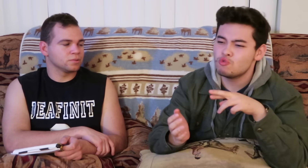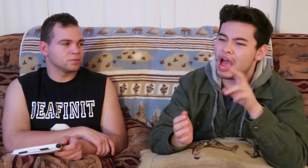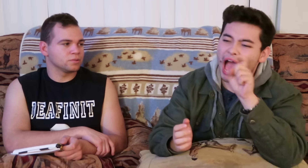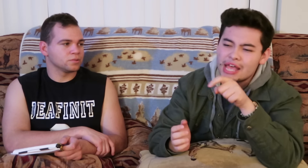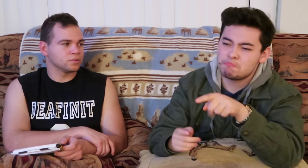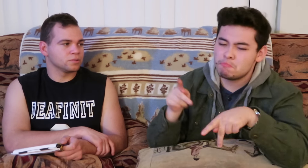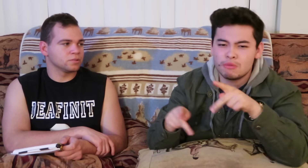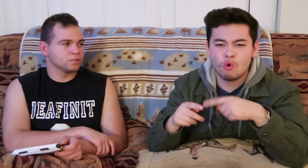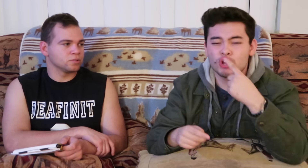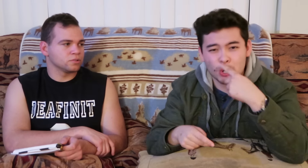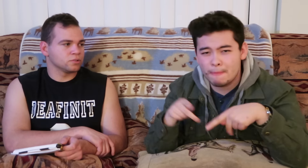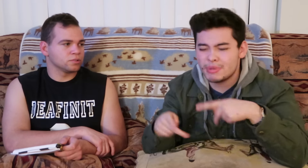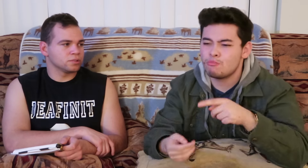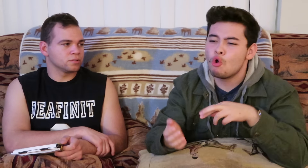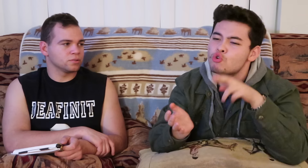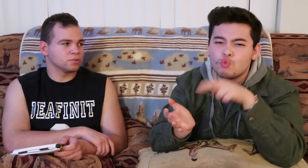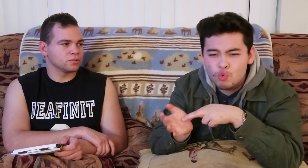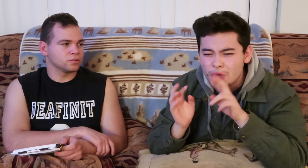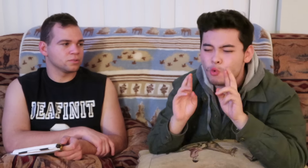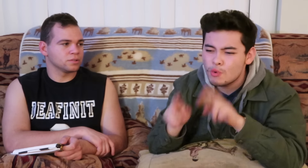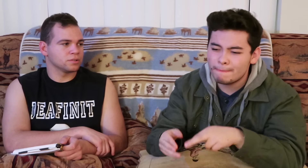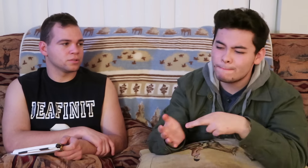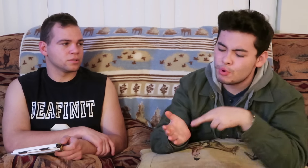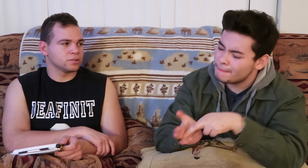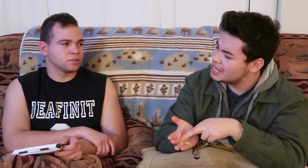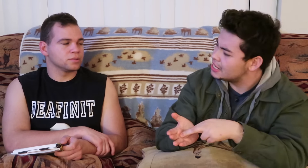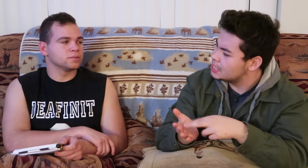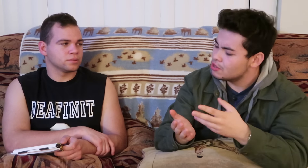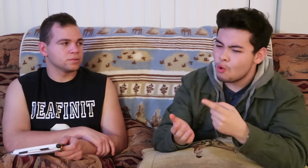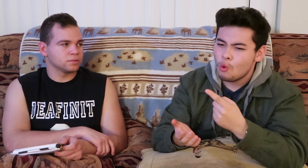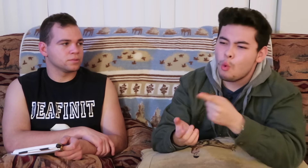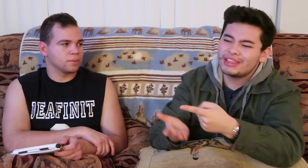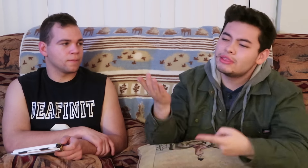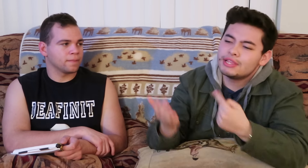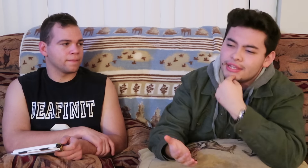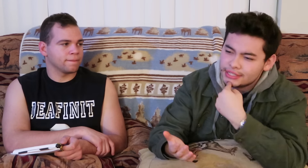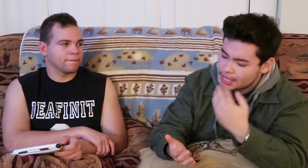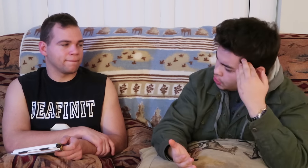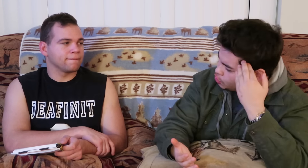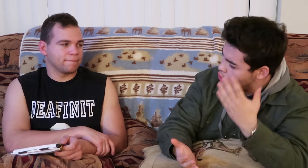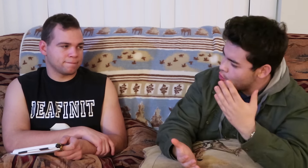and i have to ask people to repeat what they said, you know?